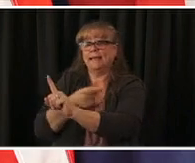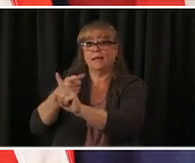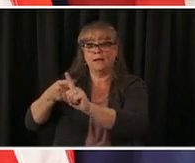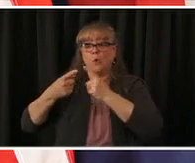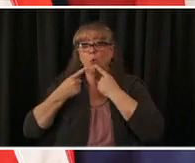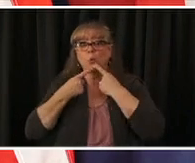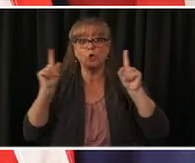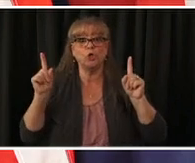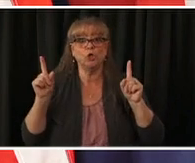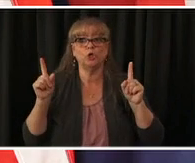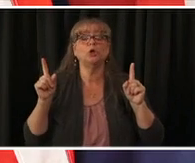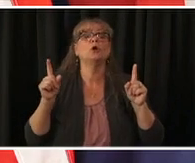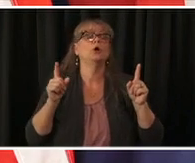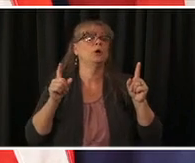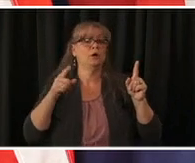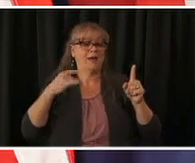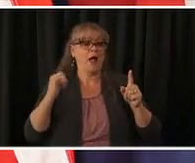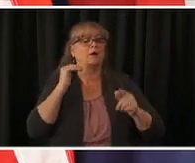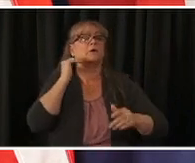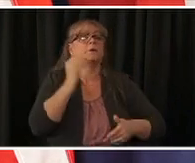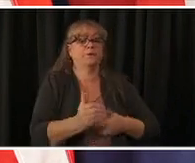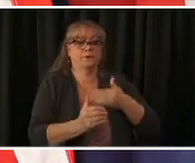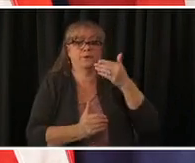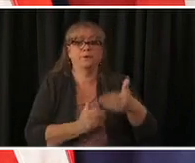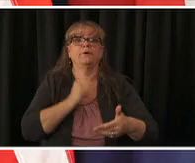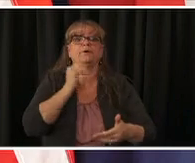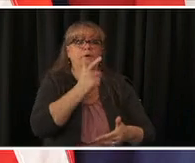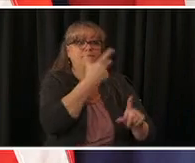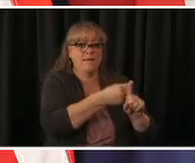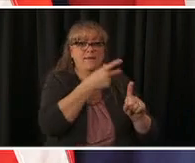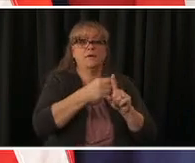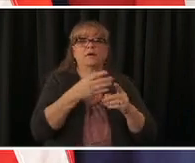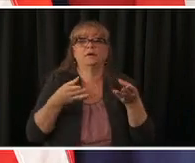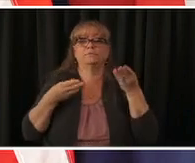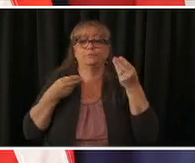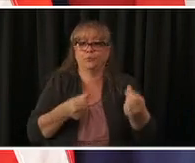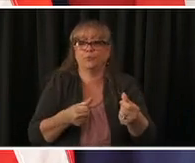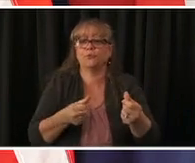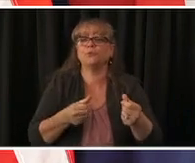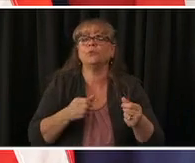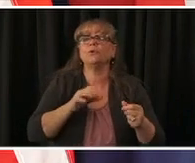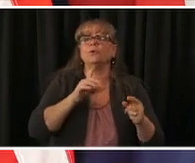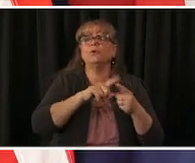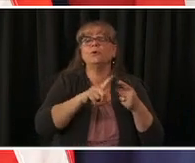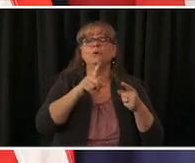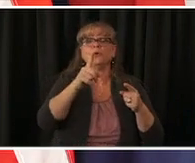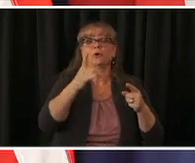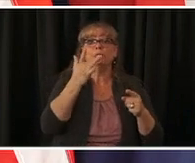people want to get it in different ways some like not getting out of their car and driving through some like getting at their local pharmacy when they're picking up their prescription